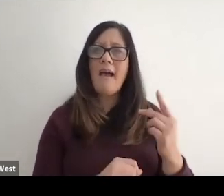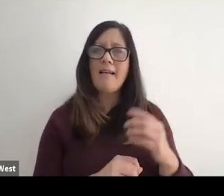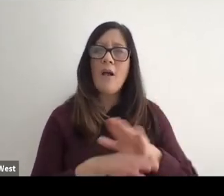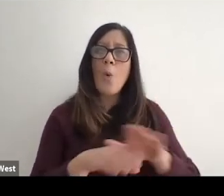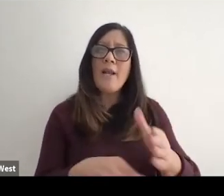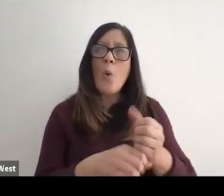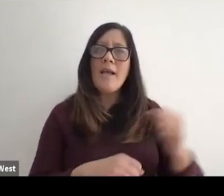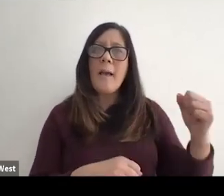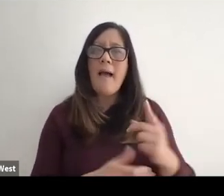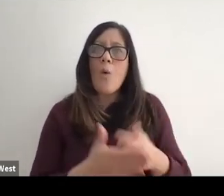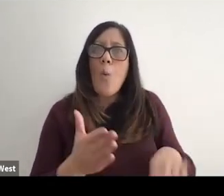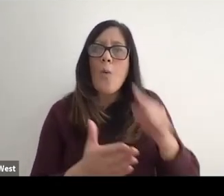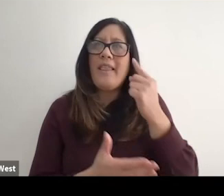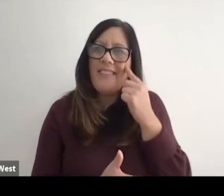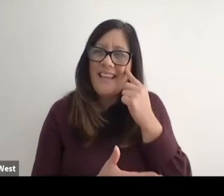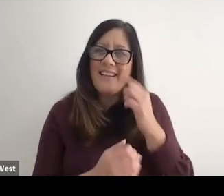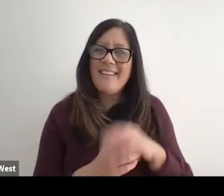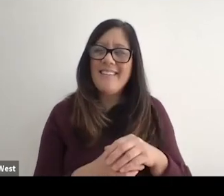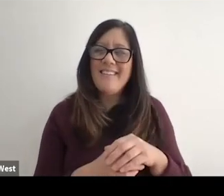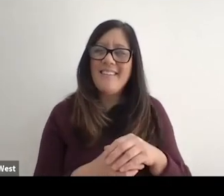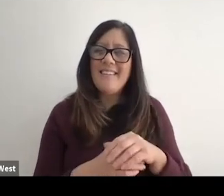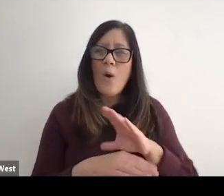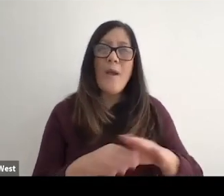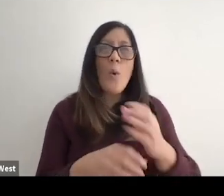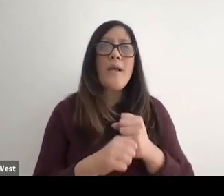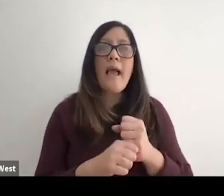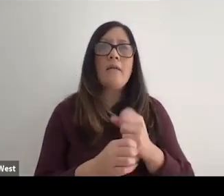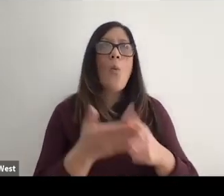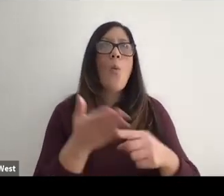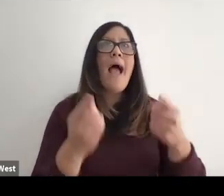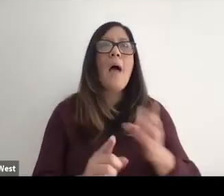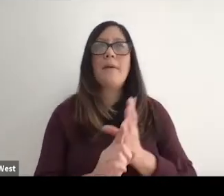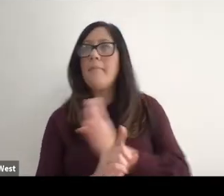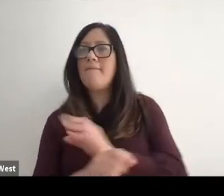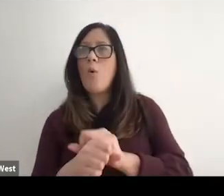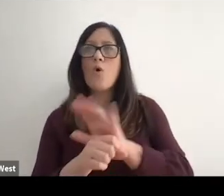We don't get back what we think we get back. We don't get back pre covid we don't get